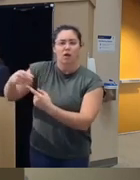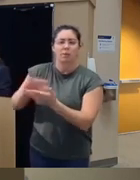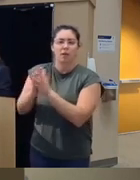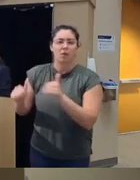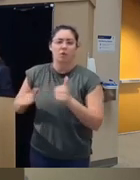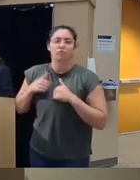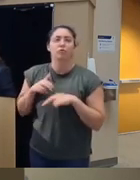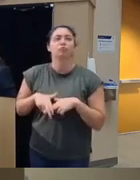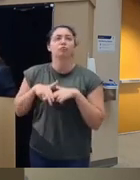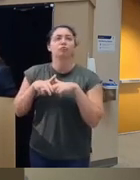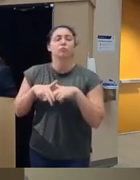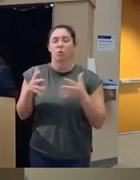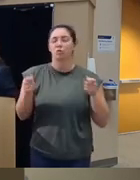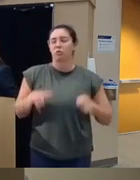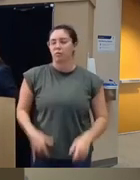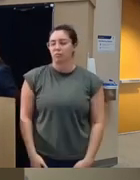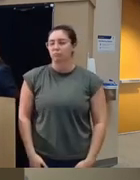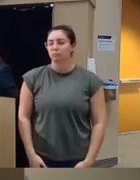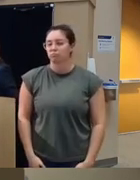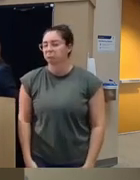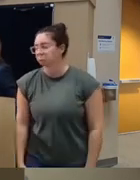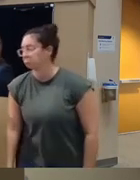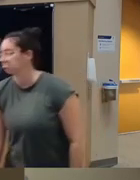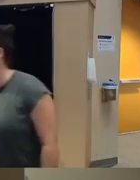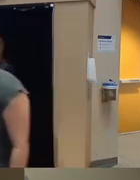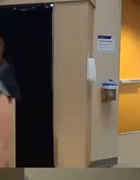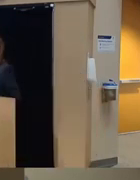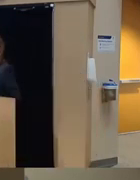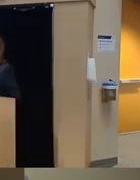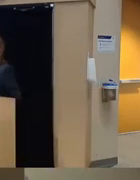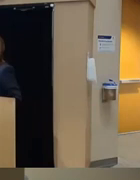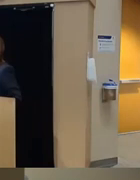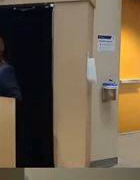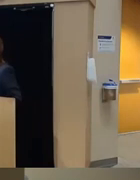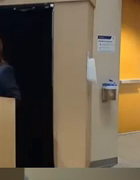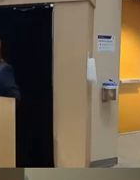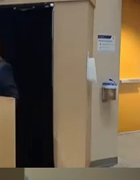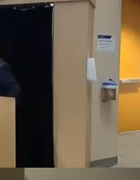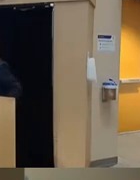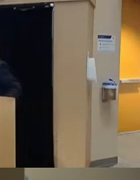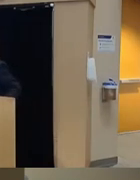um so we wanted to make sure we controlled for that um so the mean age of this population was 39